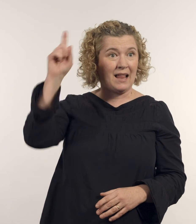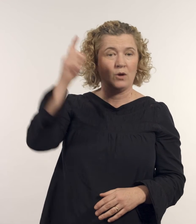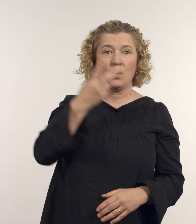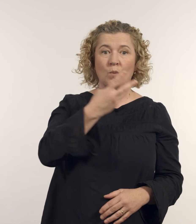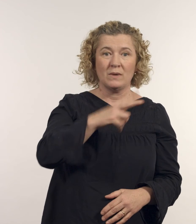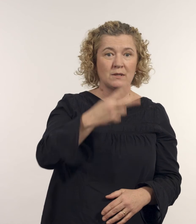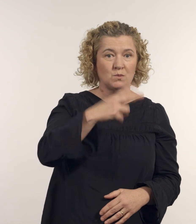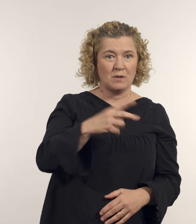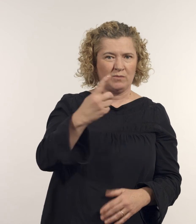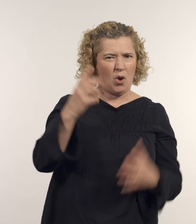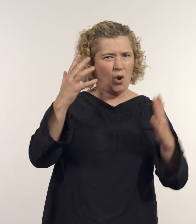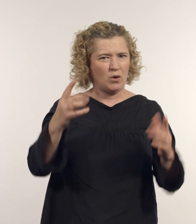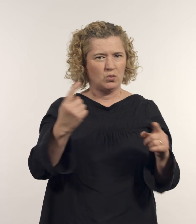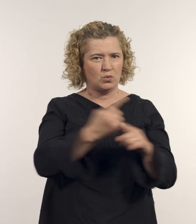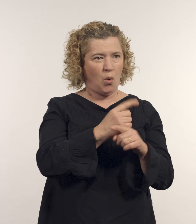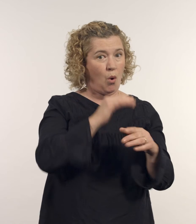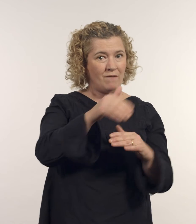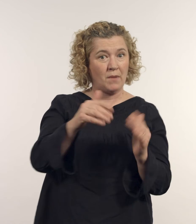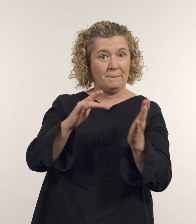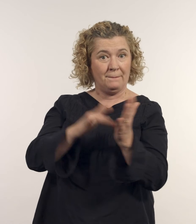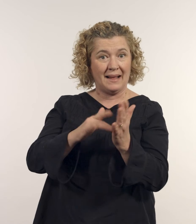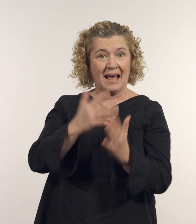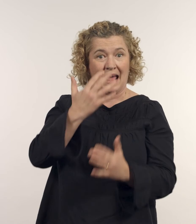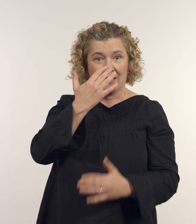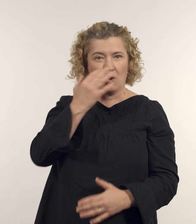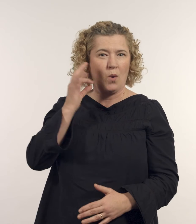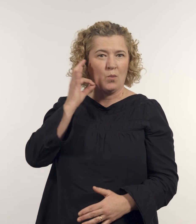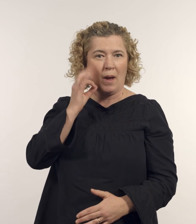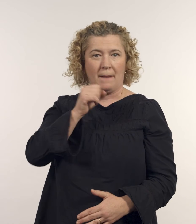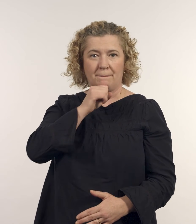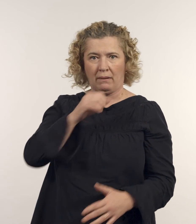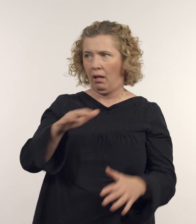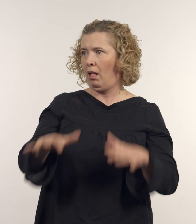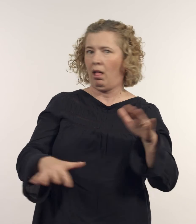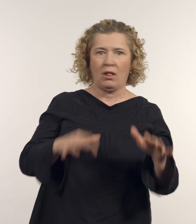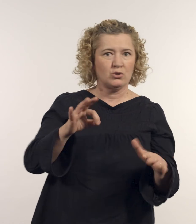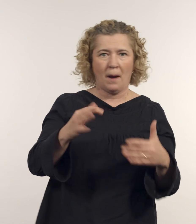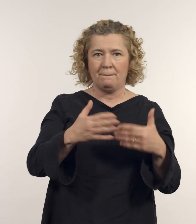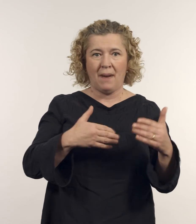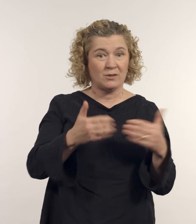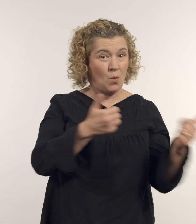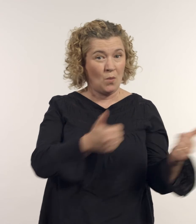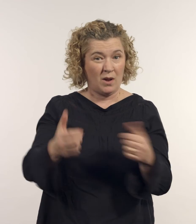Given there’s a lot of chat about how middle-aged white men aren’t handling the changes to the status quo,